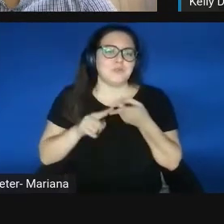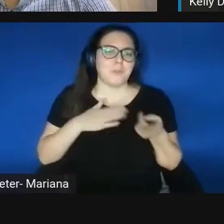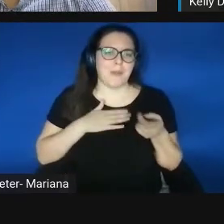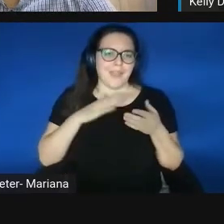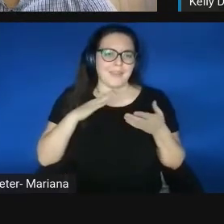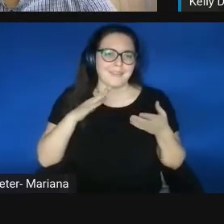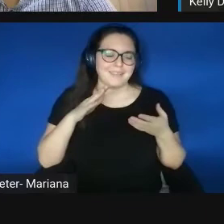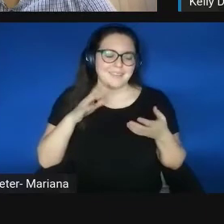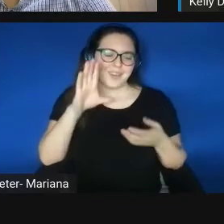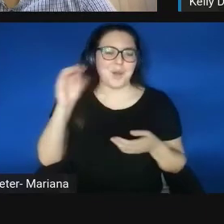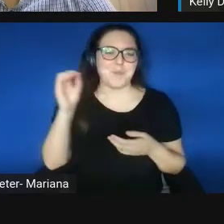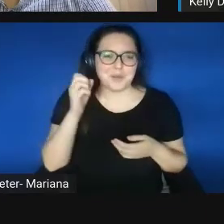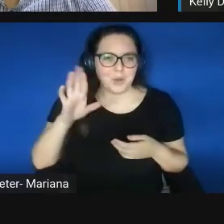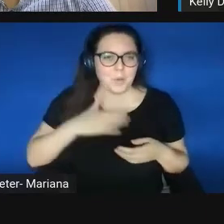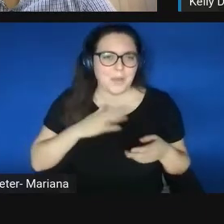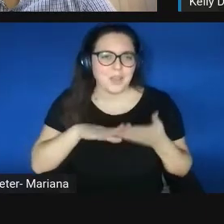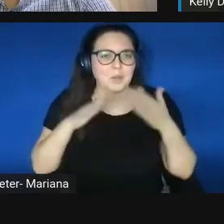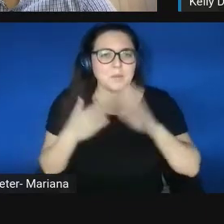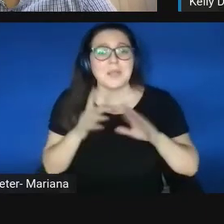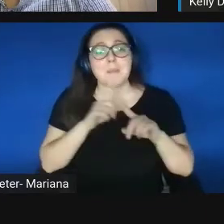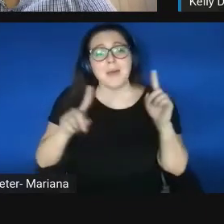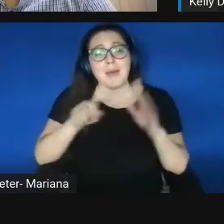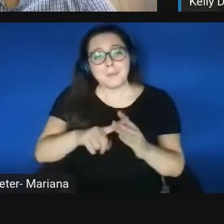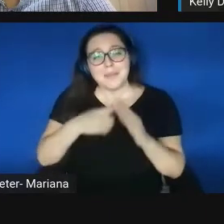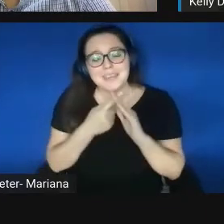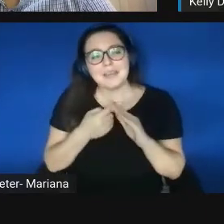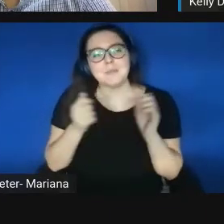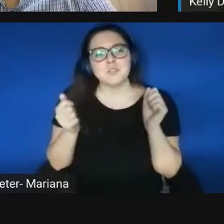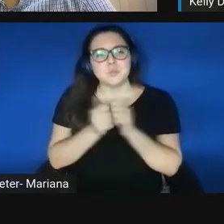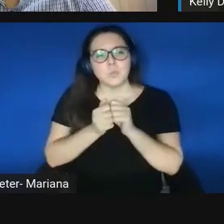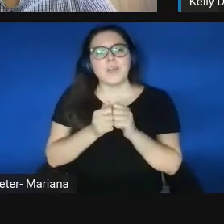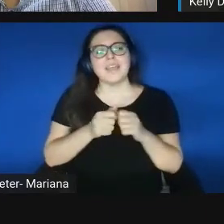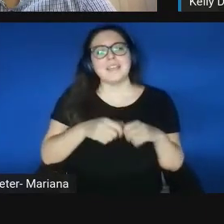But it begins with aggregating your strategic advantages.